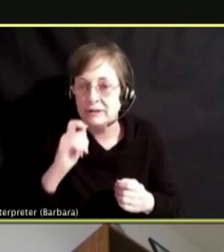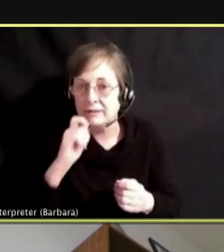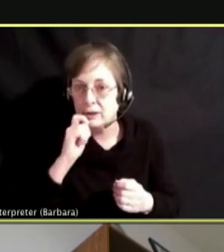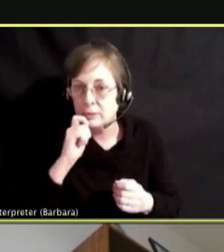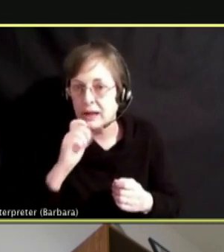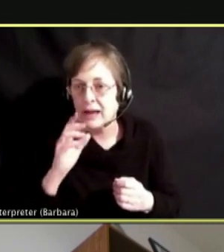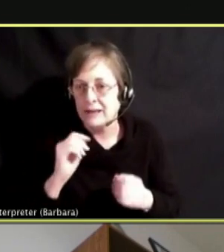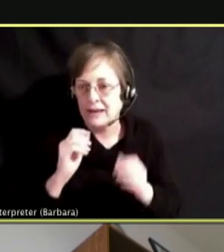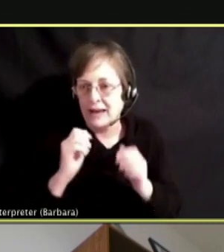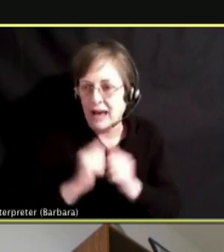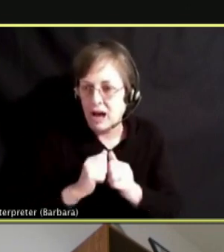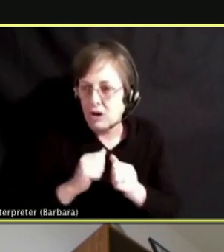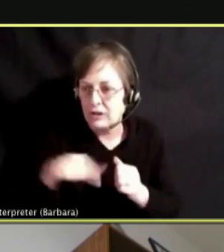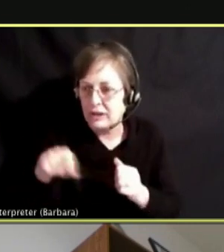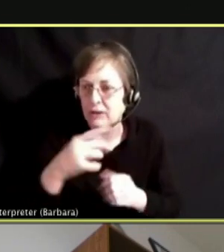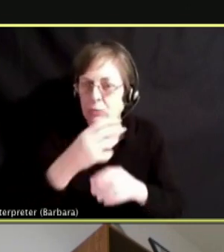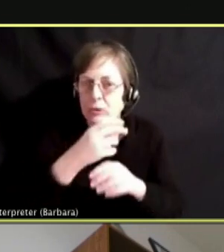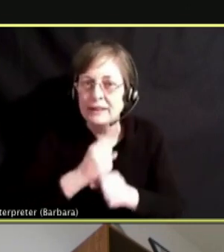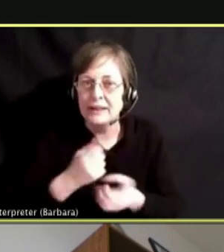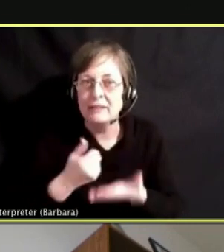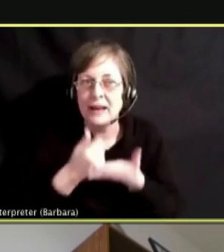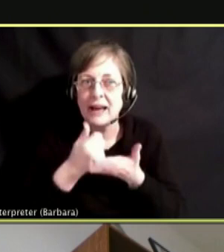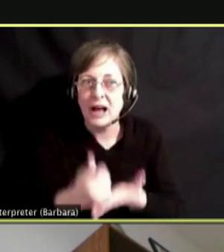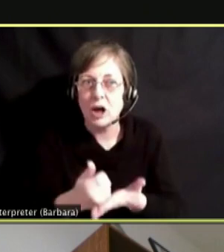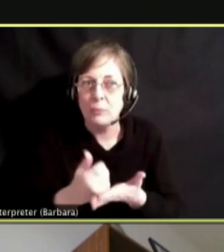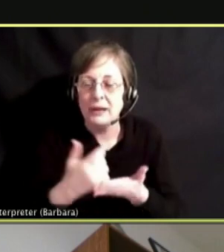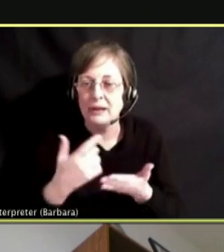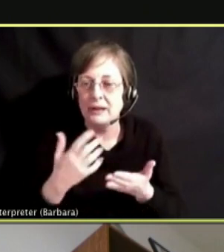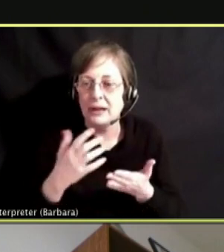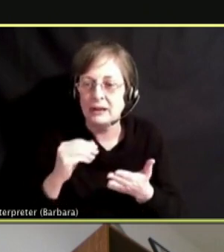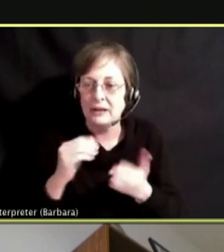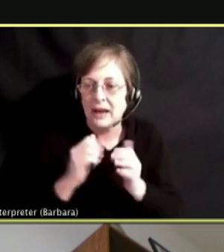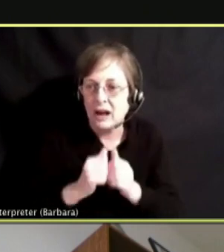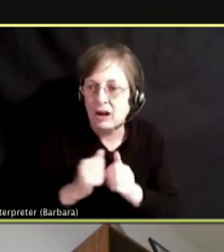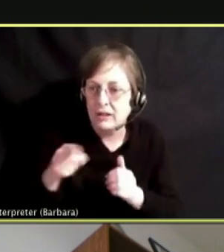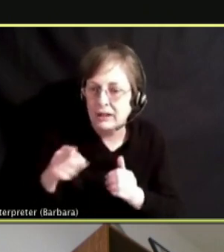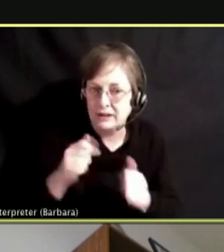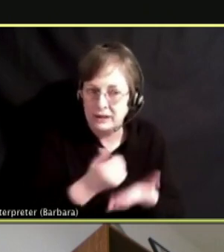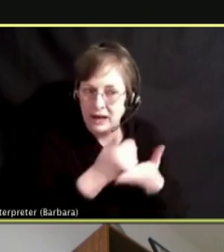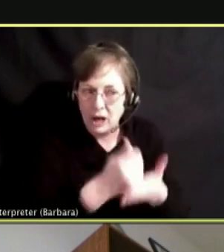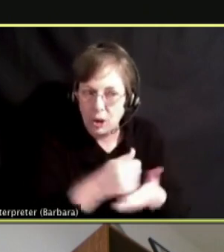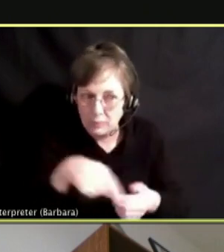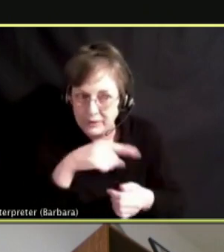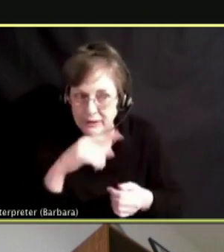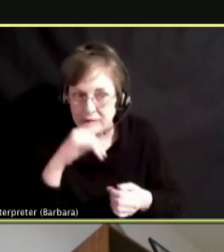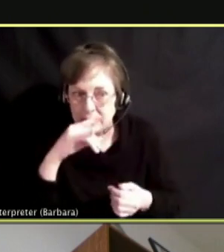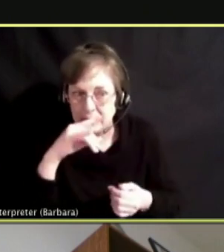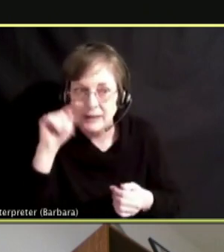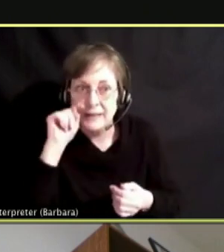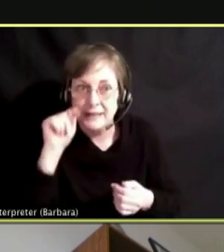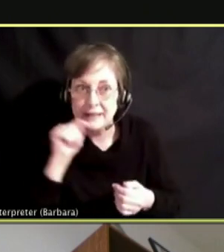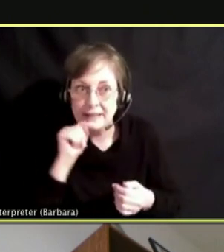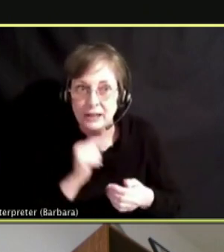QUIT, COMBINING TWO QUESTIONS THERE.